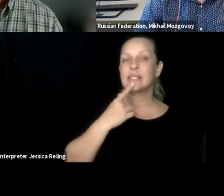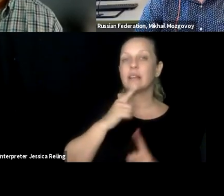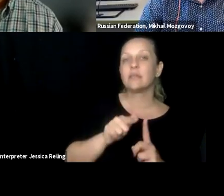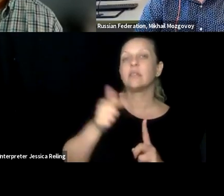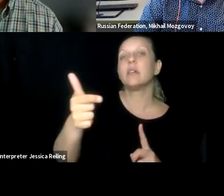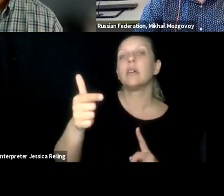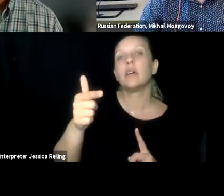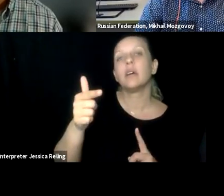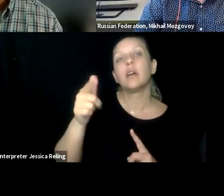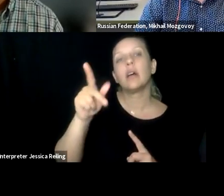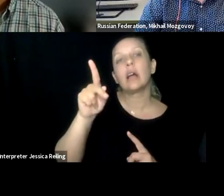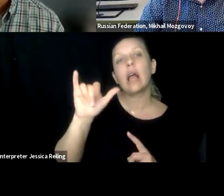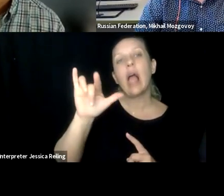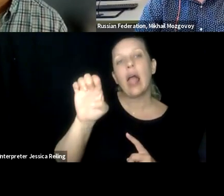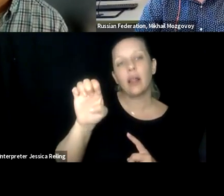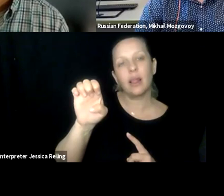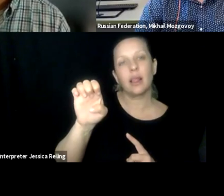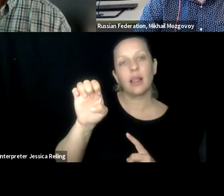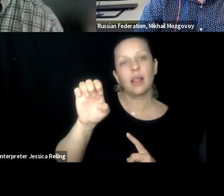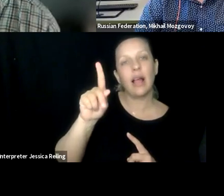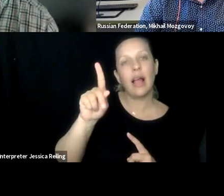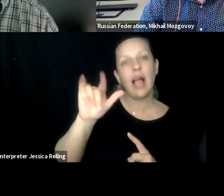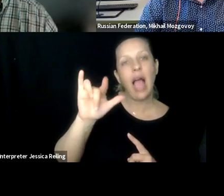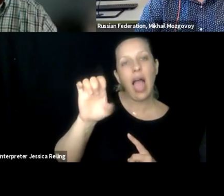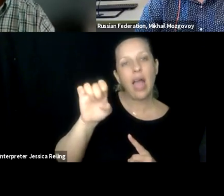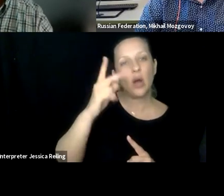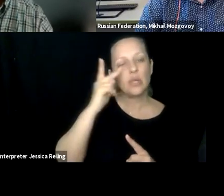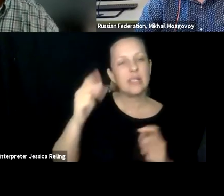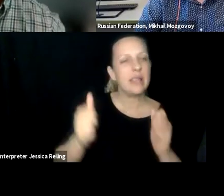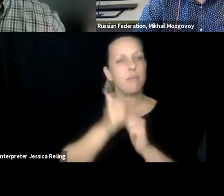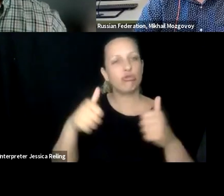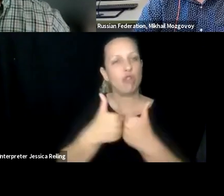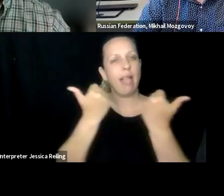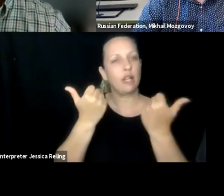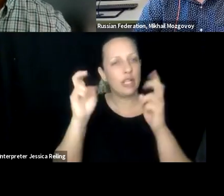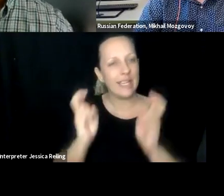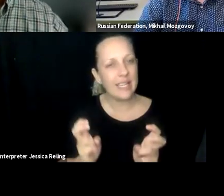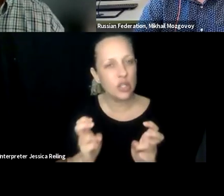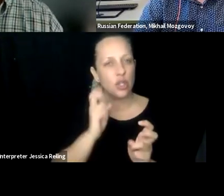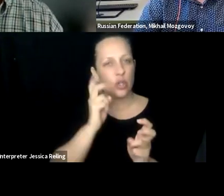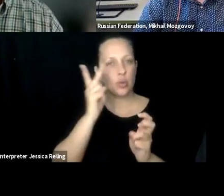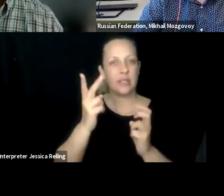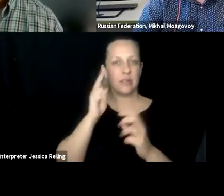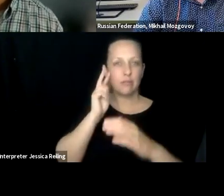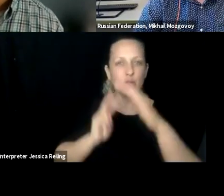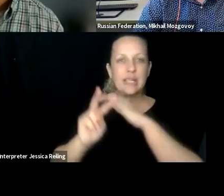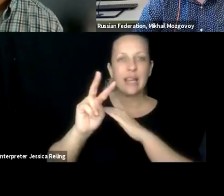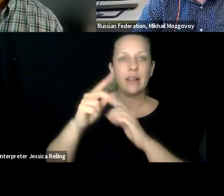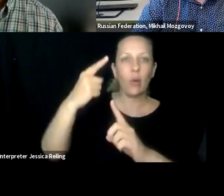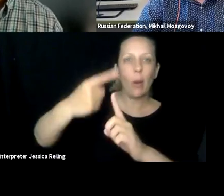group. Okay, thank you very much. Let me move again to Kyle. Where do you see the most